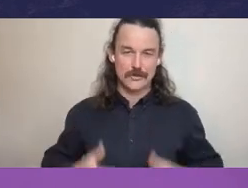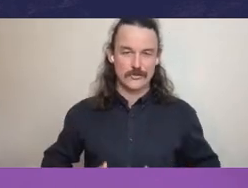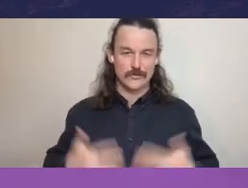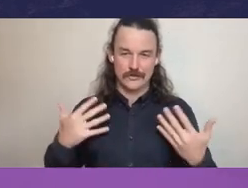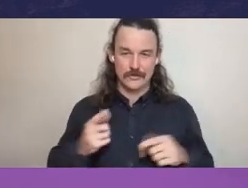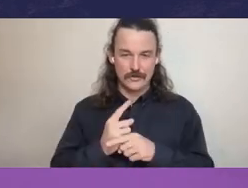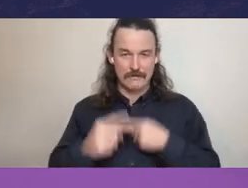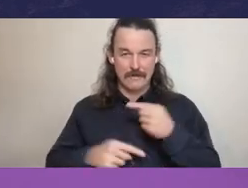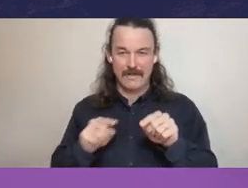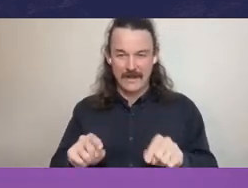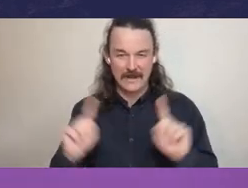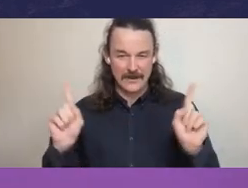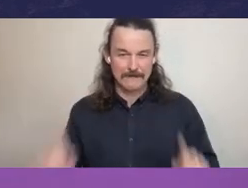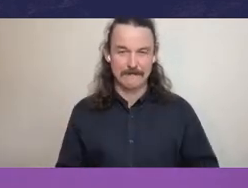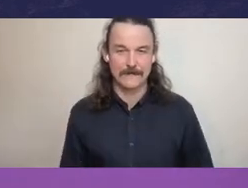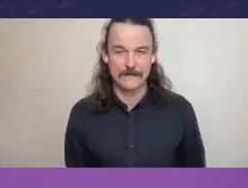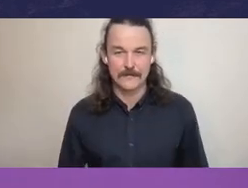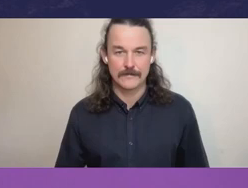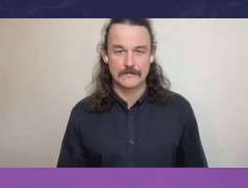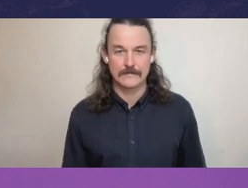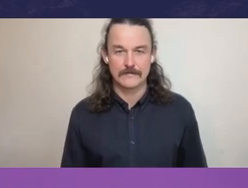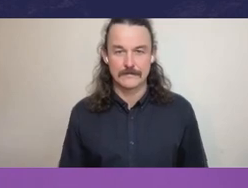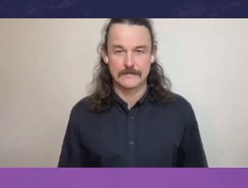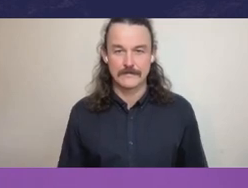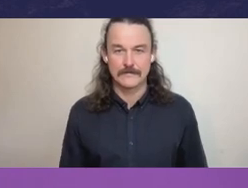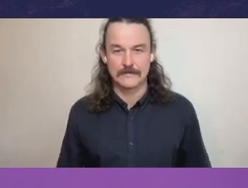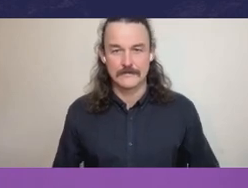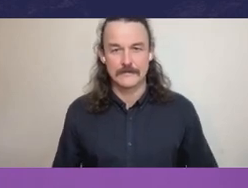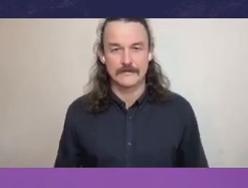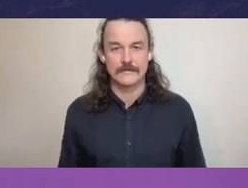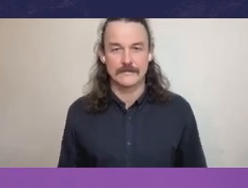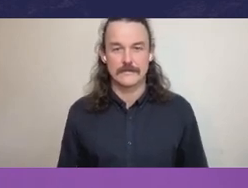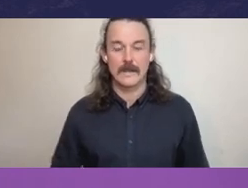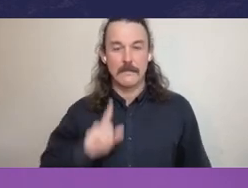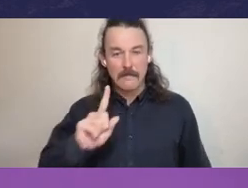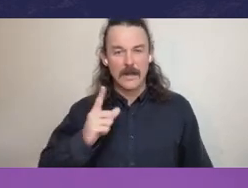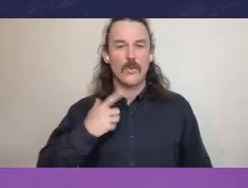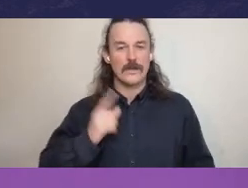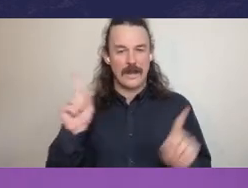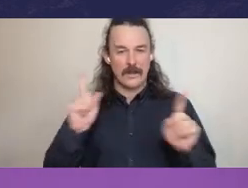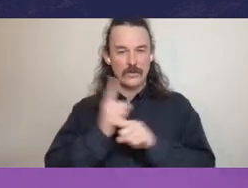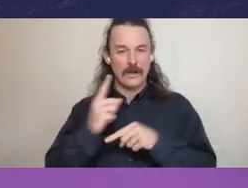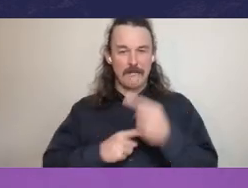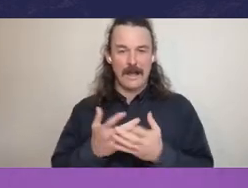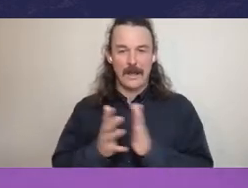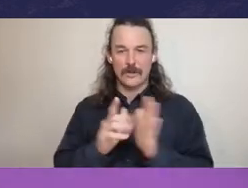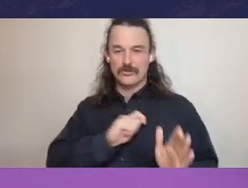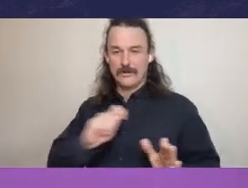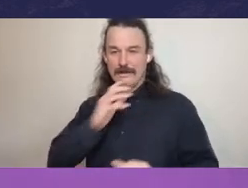So I'm going to pivot to another dimension of trust in government on much safer grounds